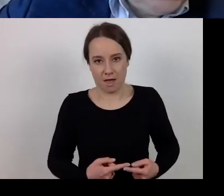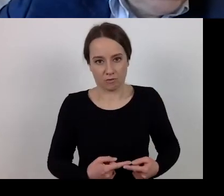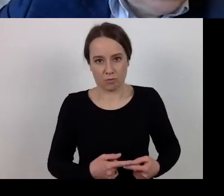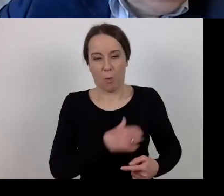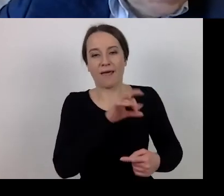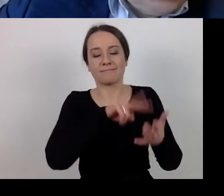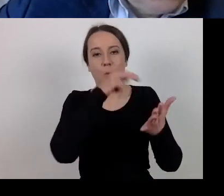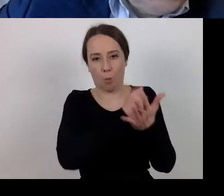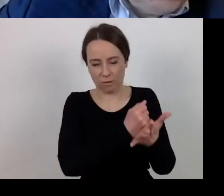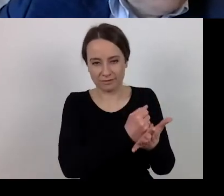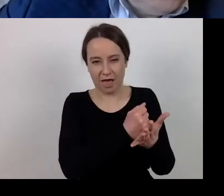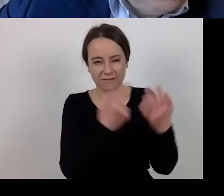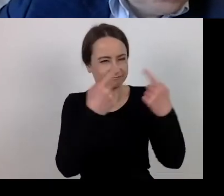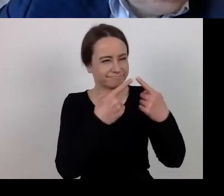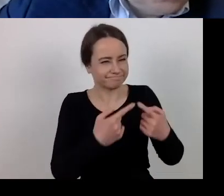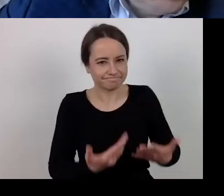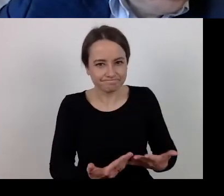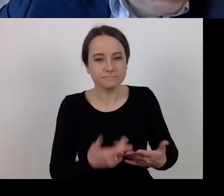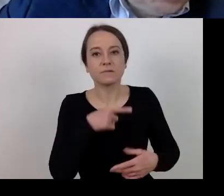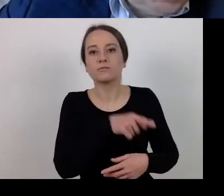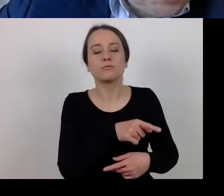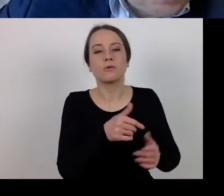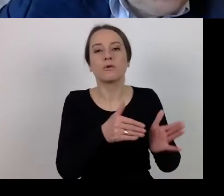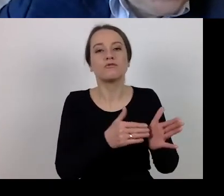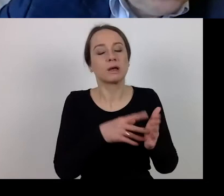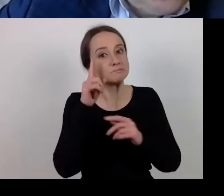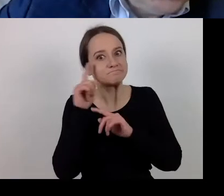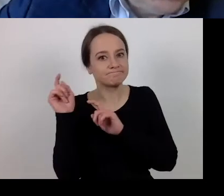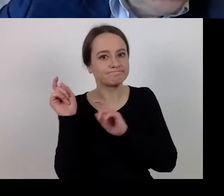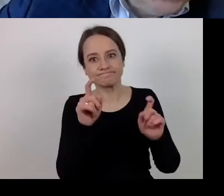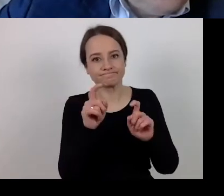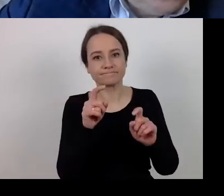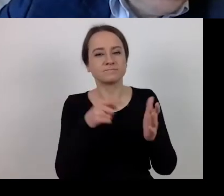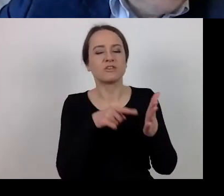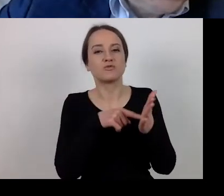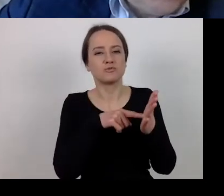we need to understand that irregularities do not diminish